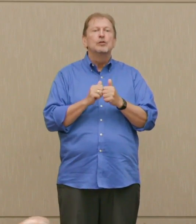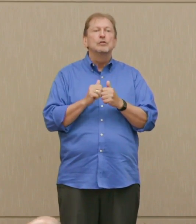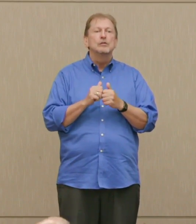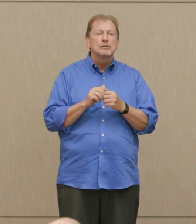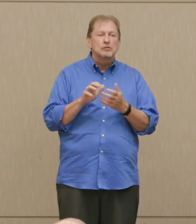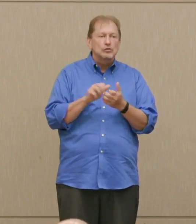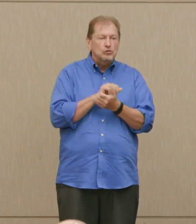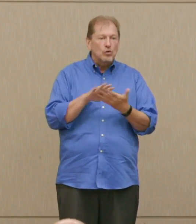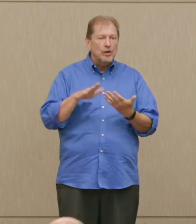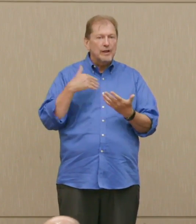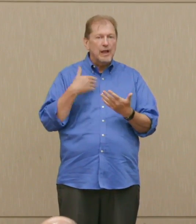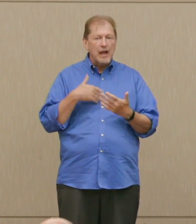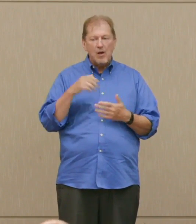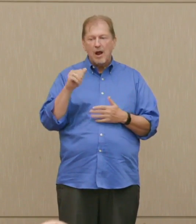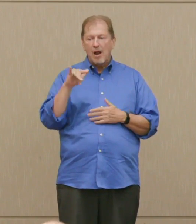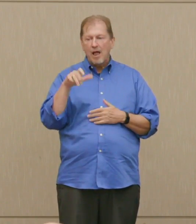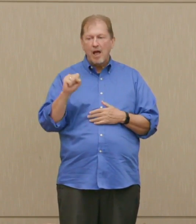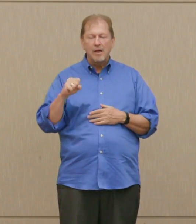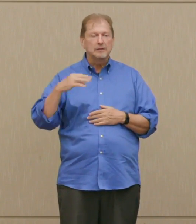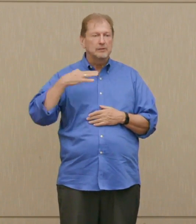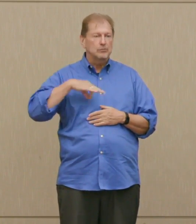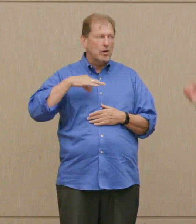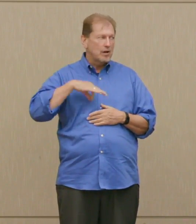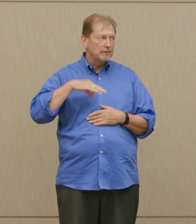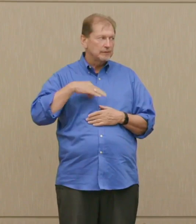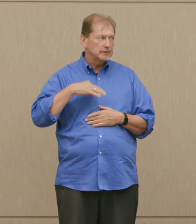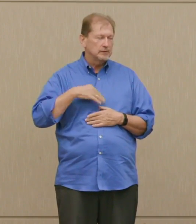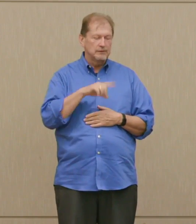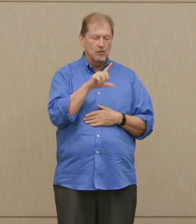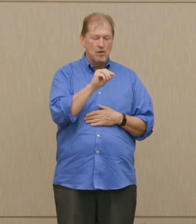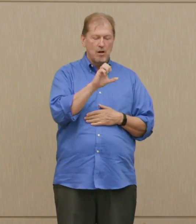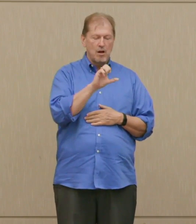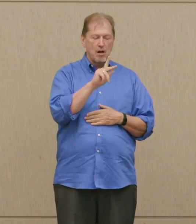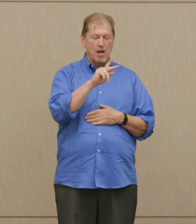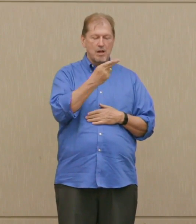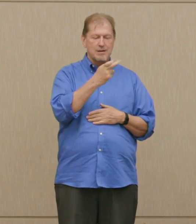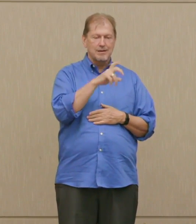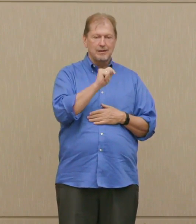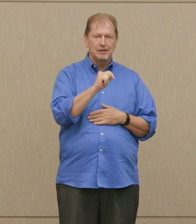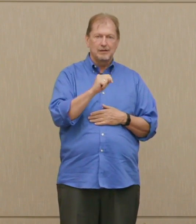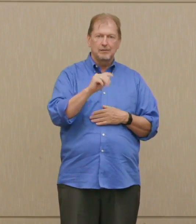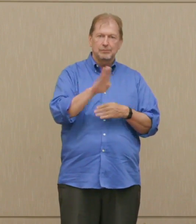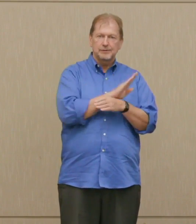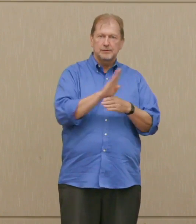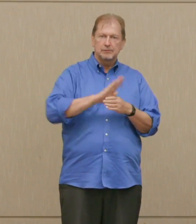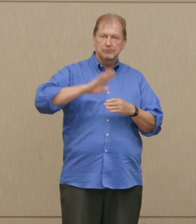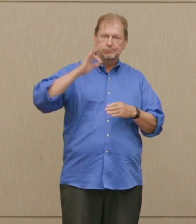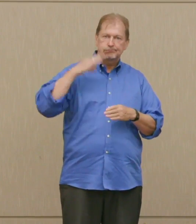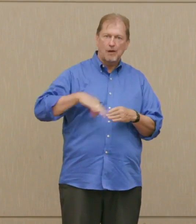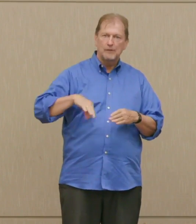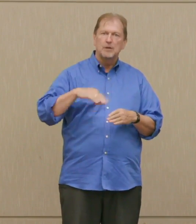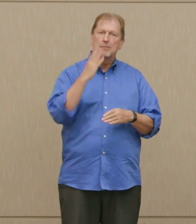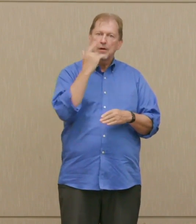profits for Lockheed, these are real benefits and they have real effect.